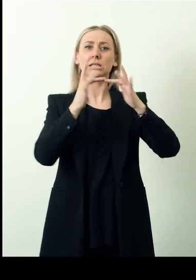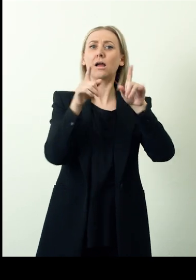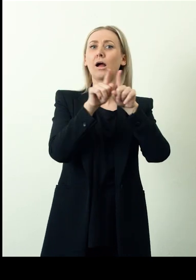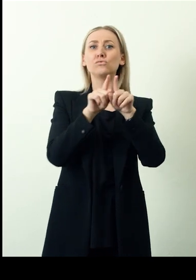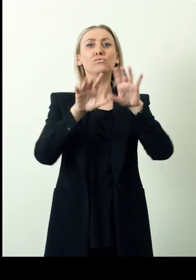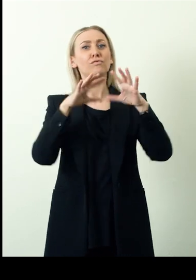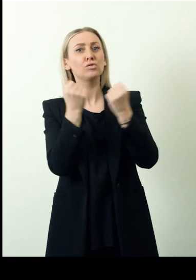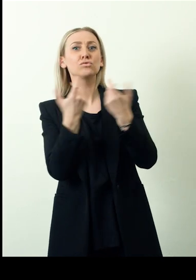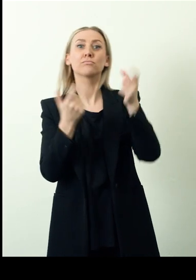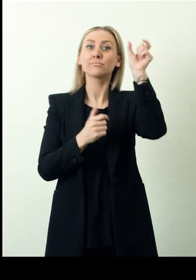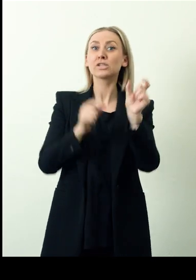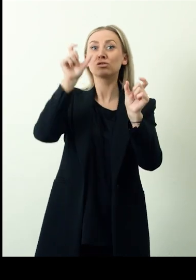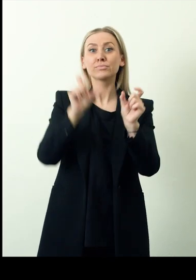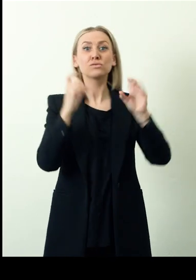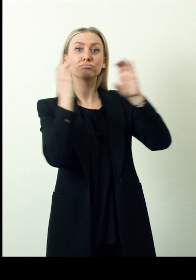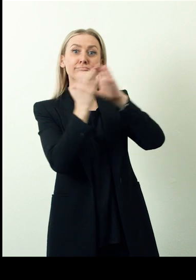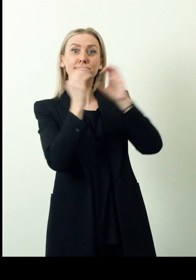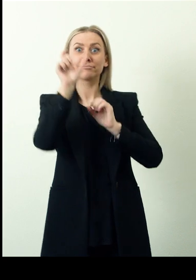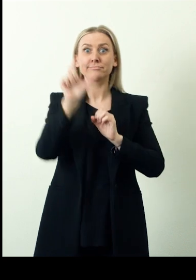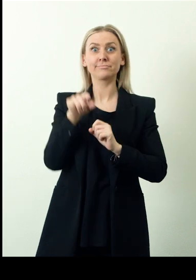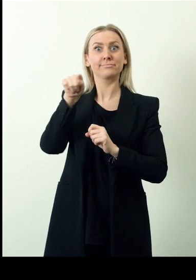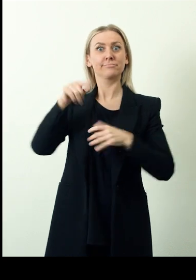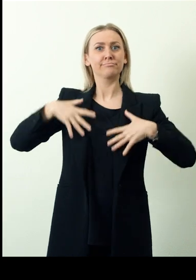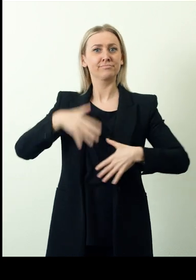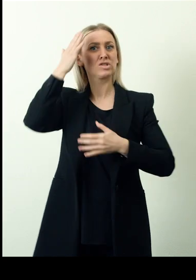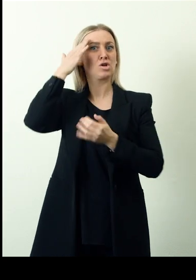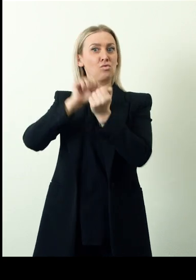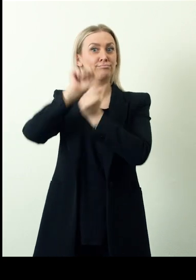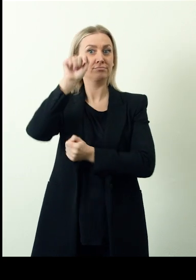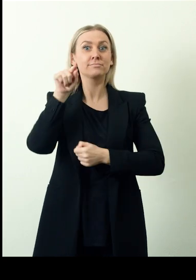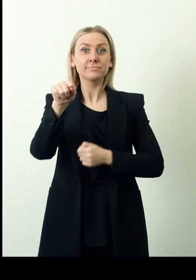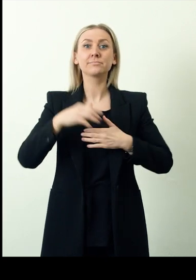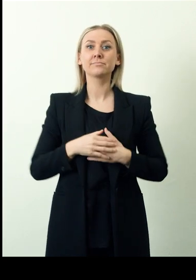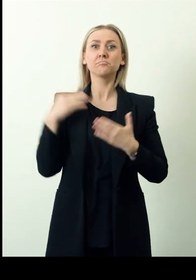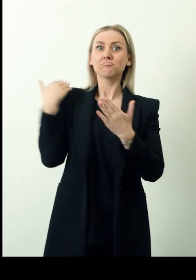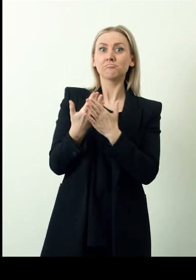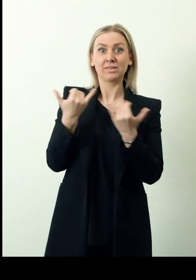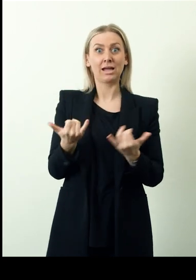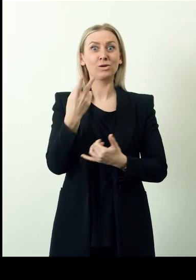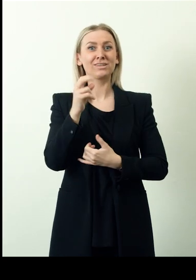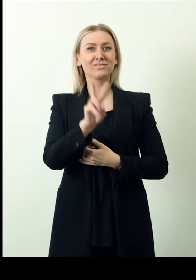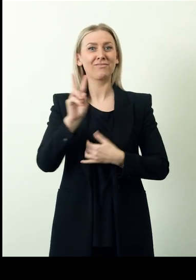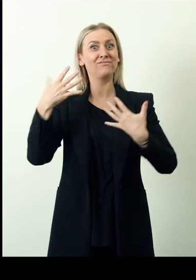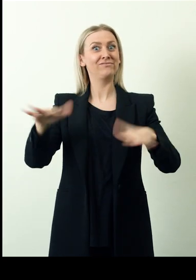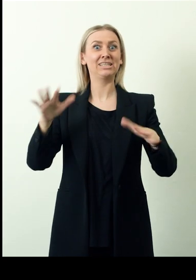and one-on-one consultations with qualified sexuality counselors. Iinitiated in 2018 by the Disabled People's Association in Singapore,